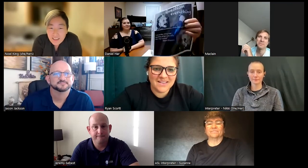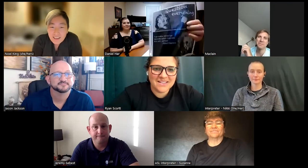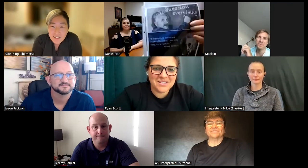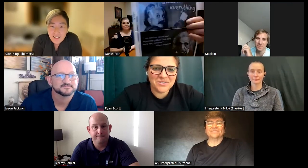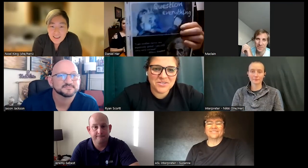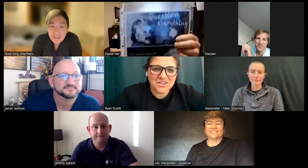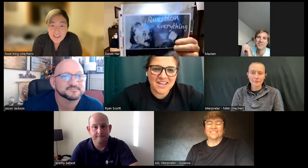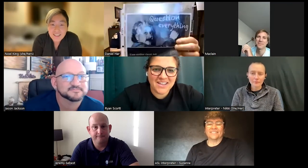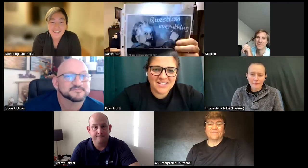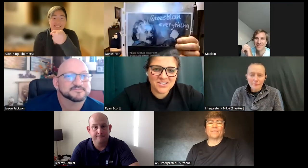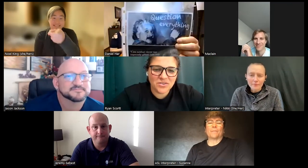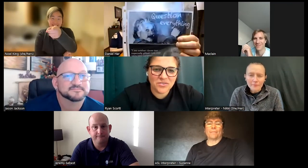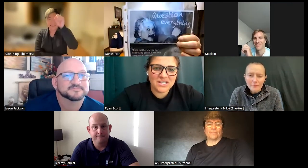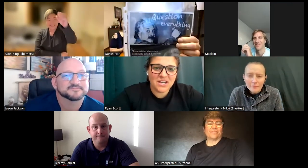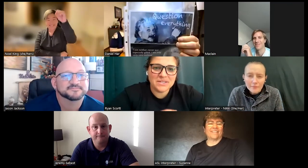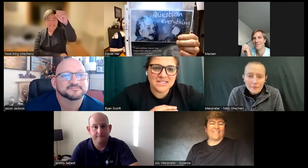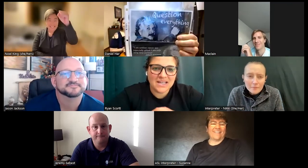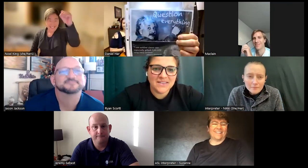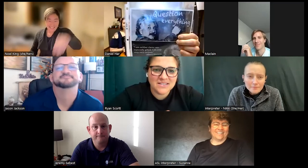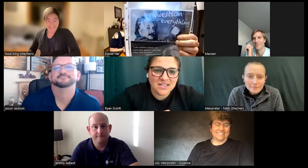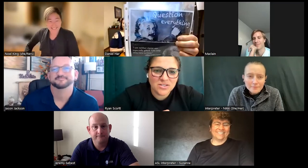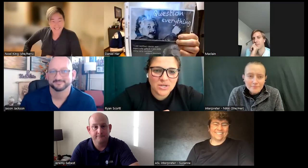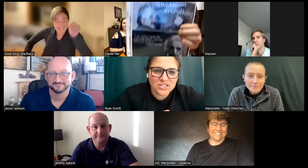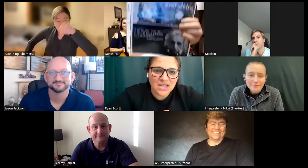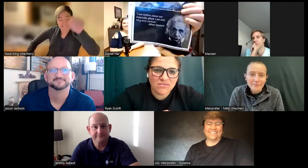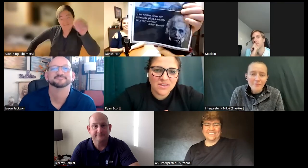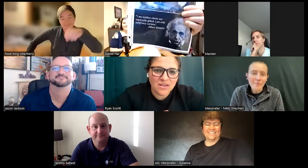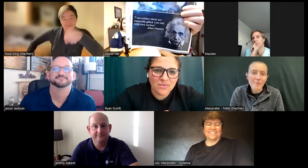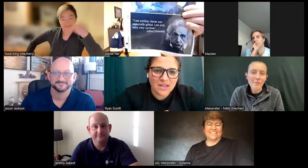Daniel's turn and he's holding up a sign that says question everything with